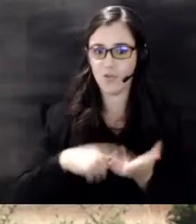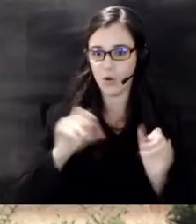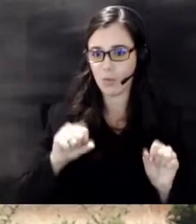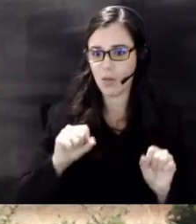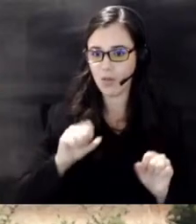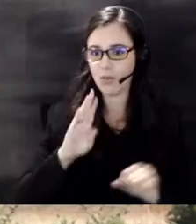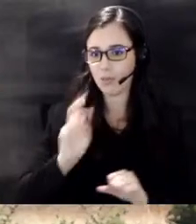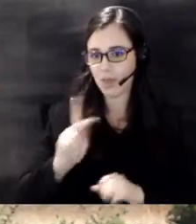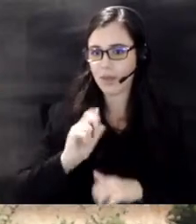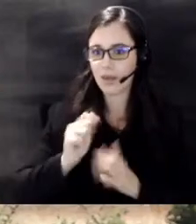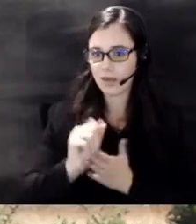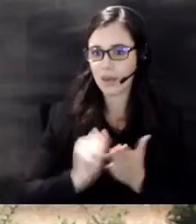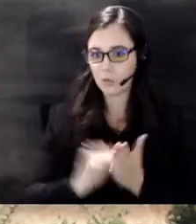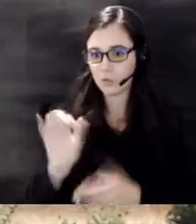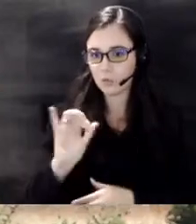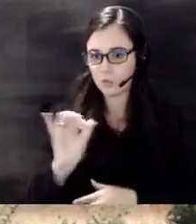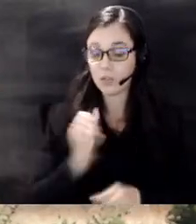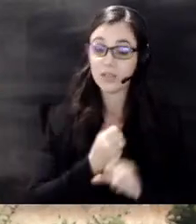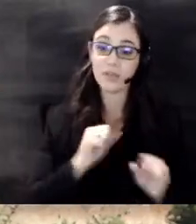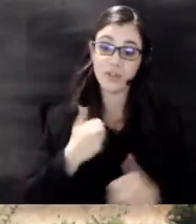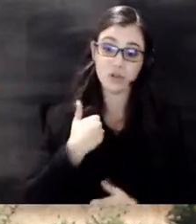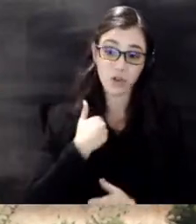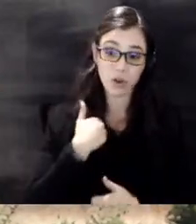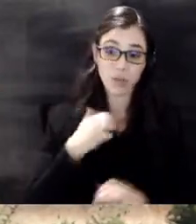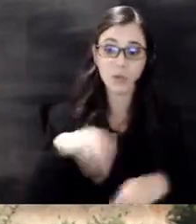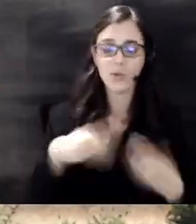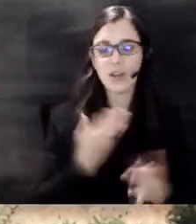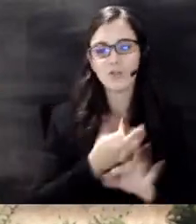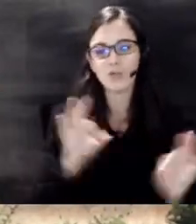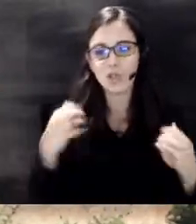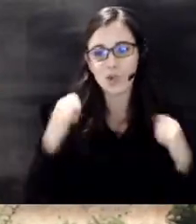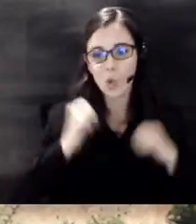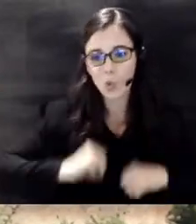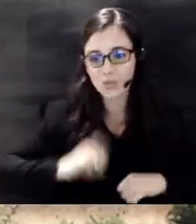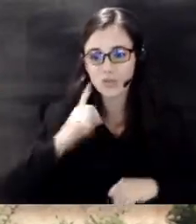well the Salvation Army has provided free coats for children and adults that will be available